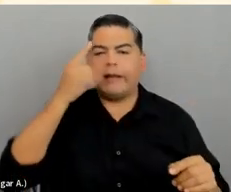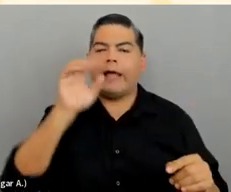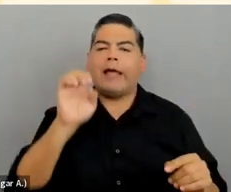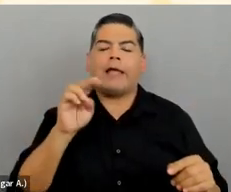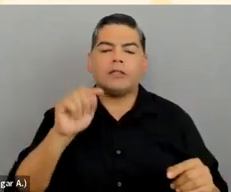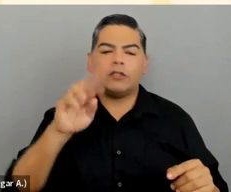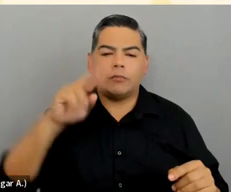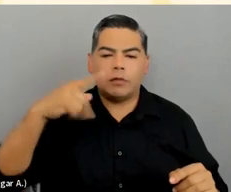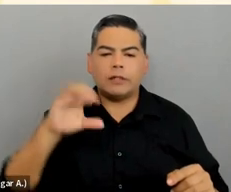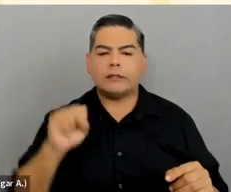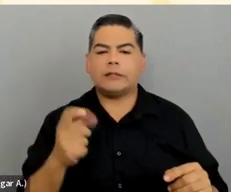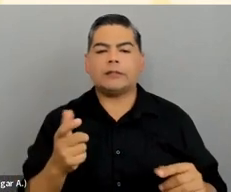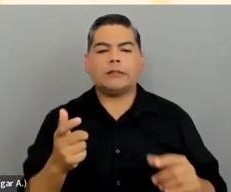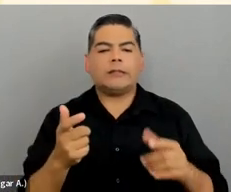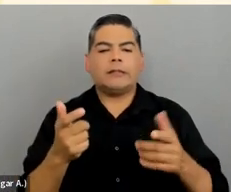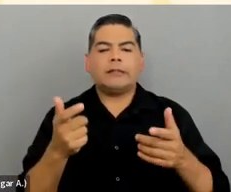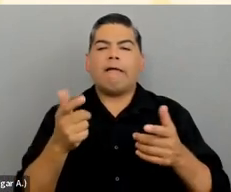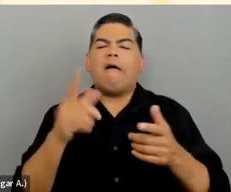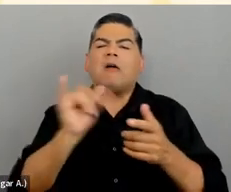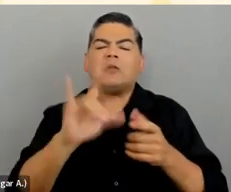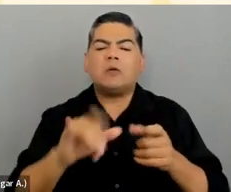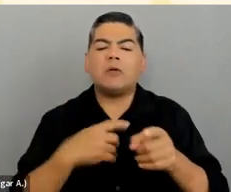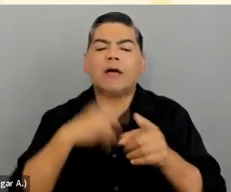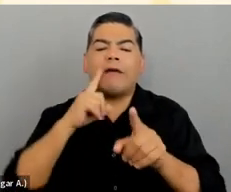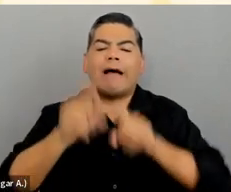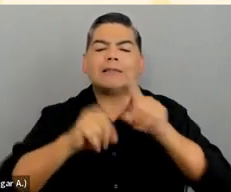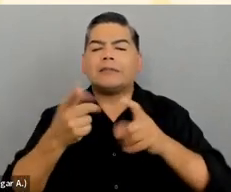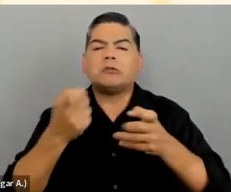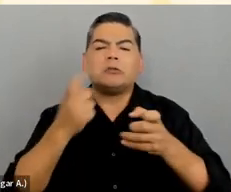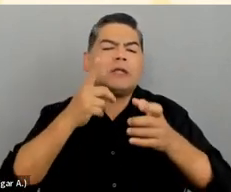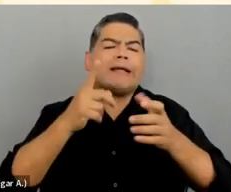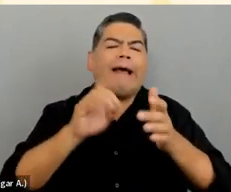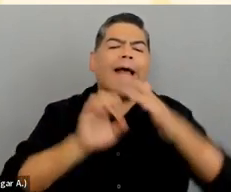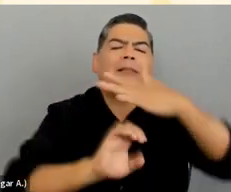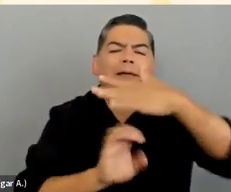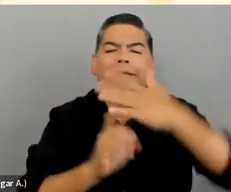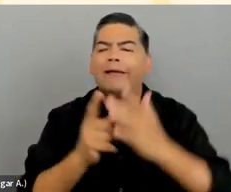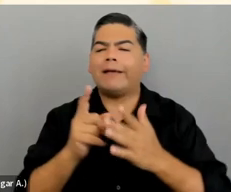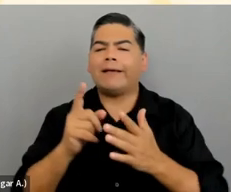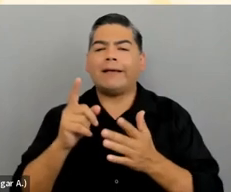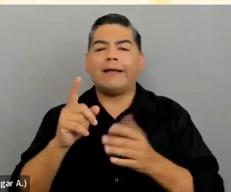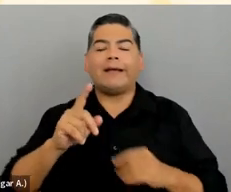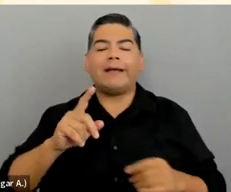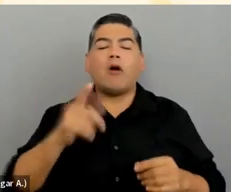do you work for elementary or secondary? Is this a small business or some other organization?